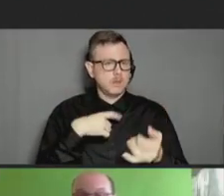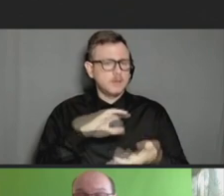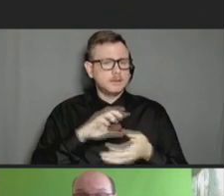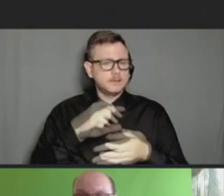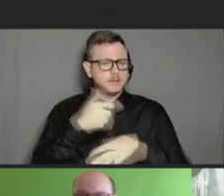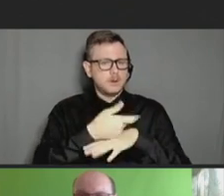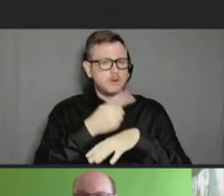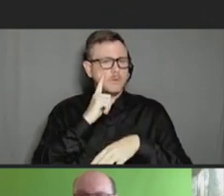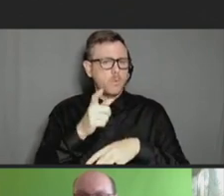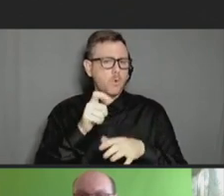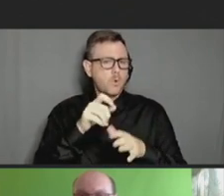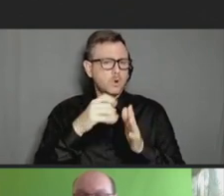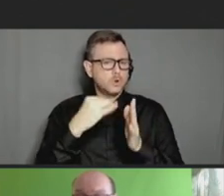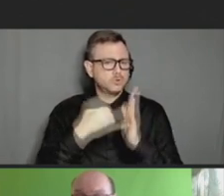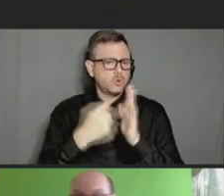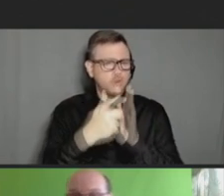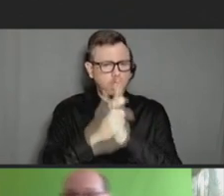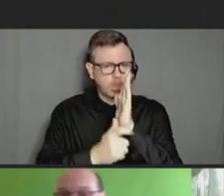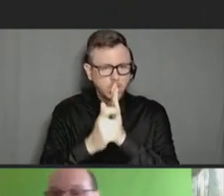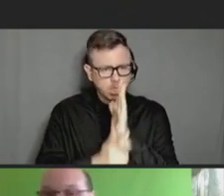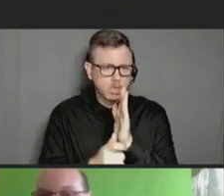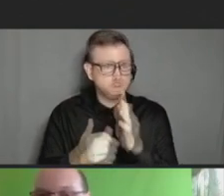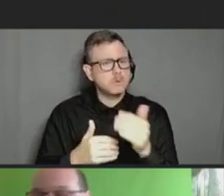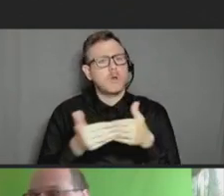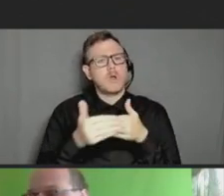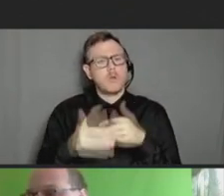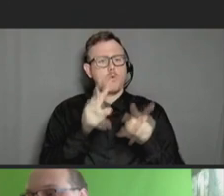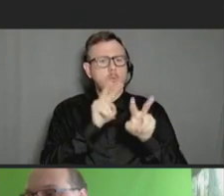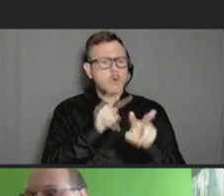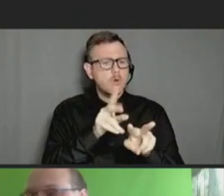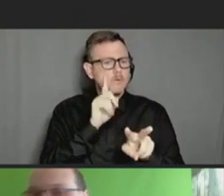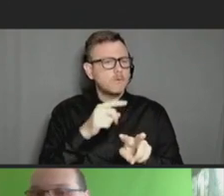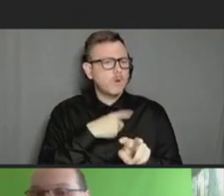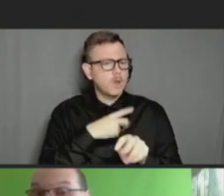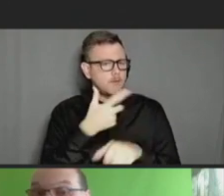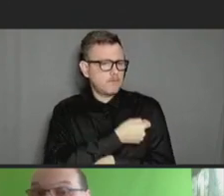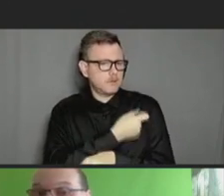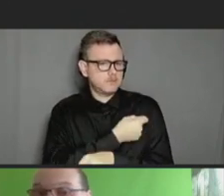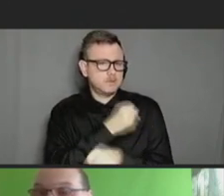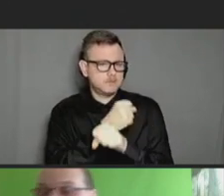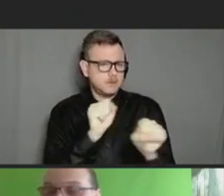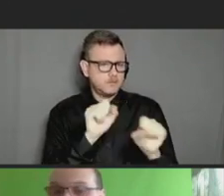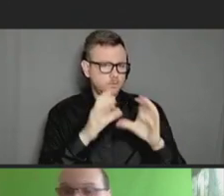We have ongoing monitoring by vaccine safety groups. This is not the end of this process